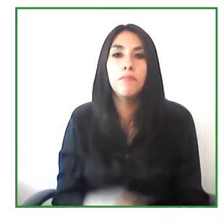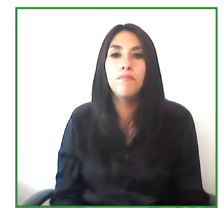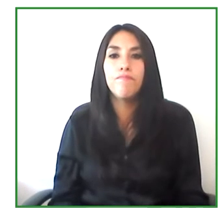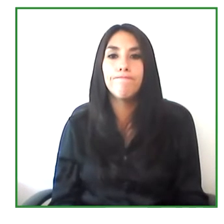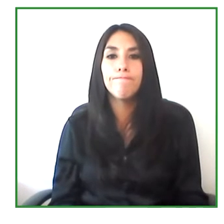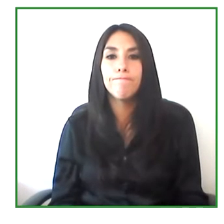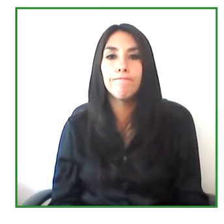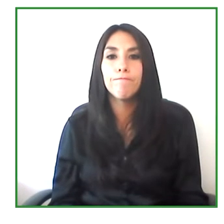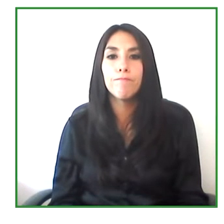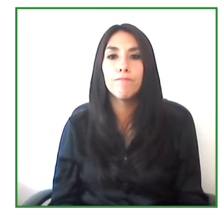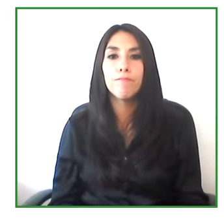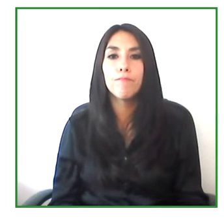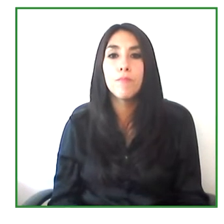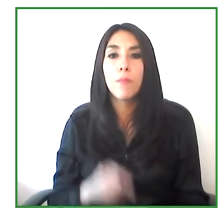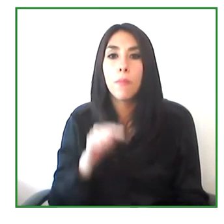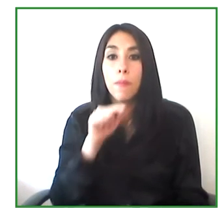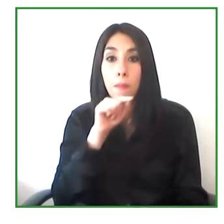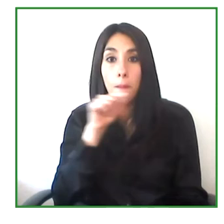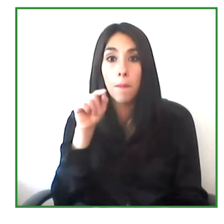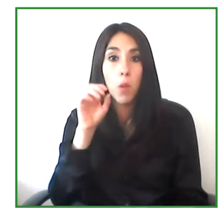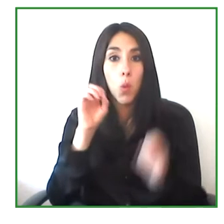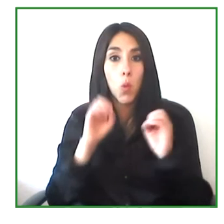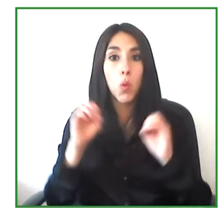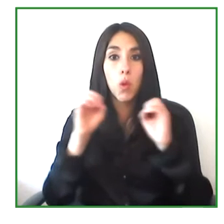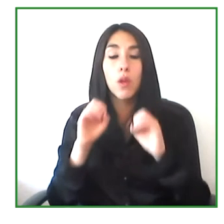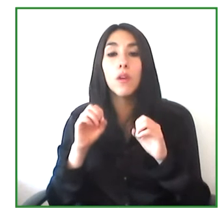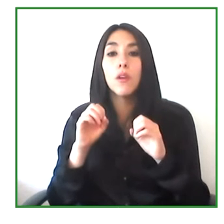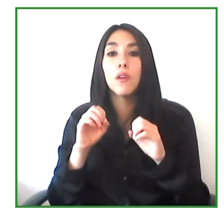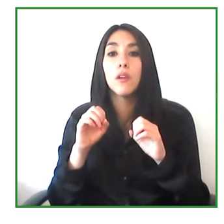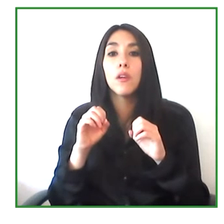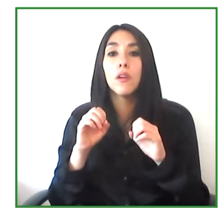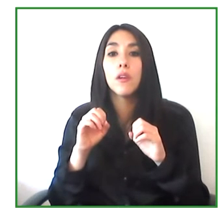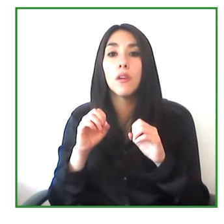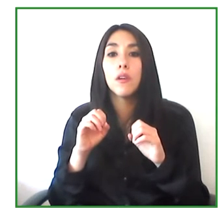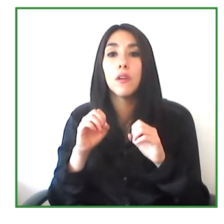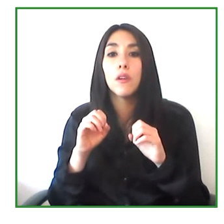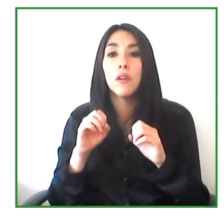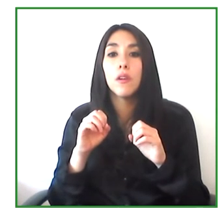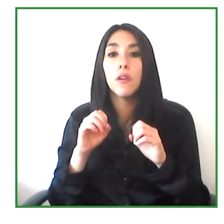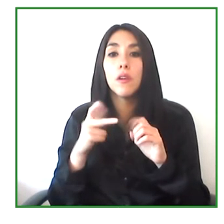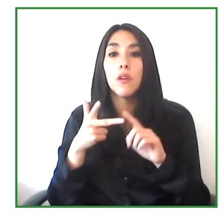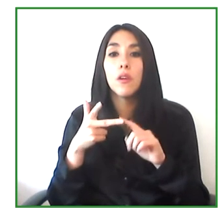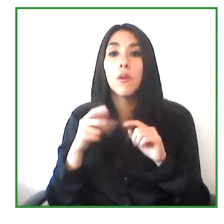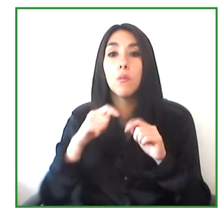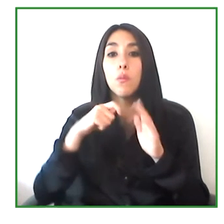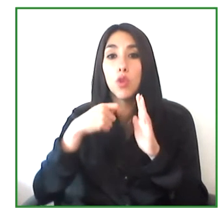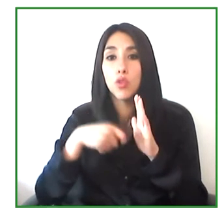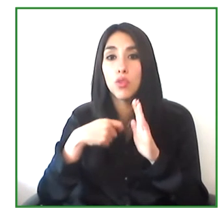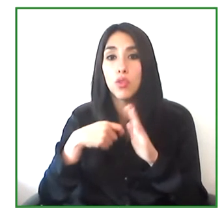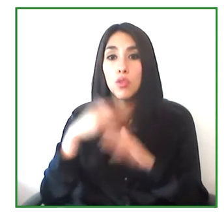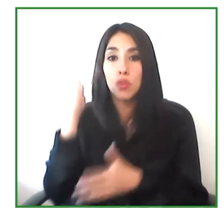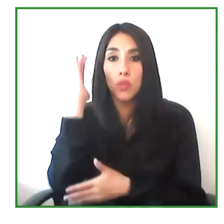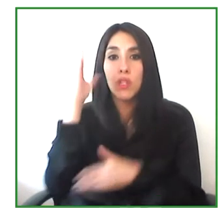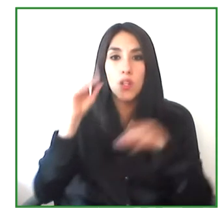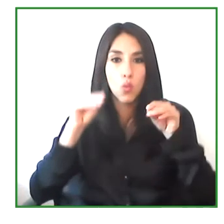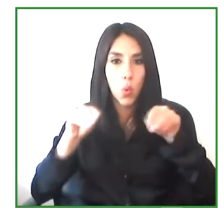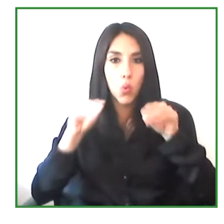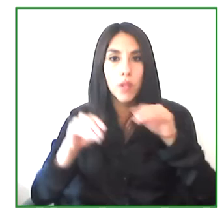that did not have enough good rehabilitation from the beginning. And then a training program which has three subjects,